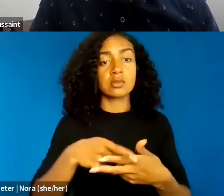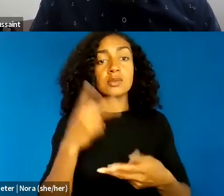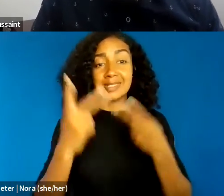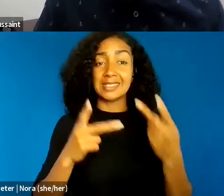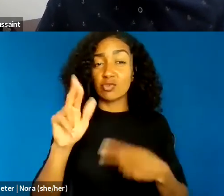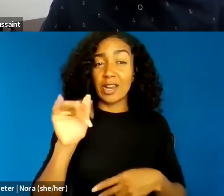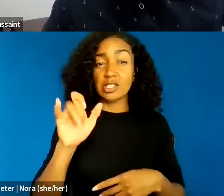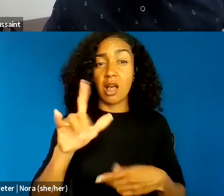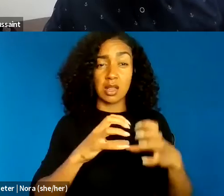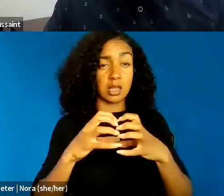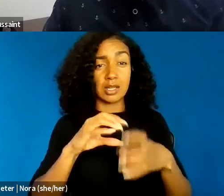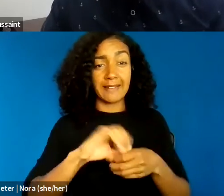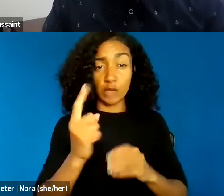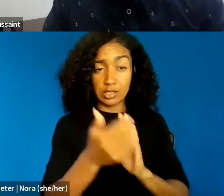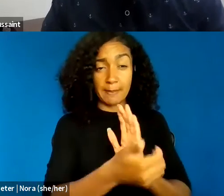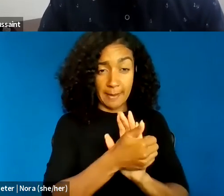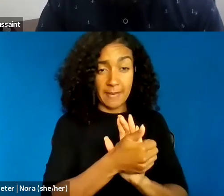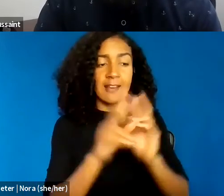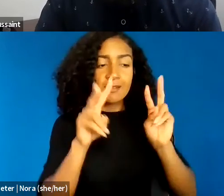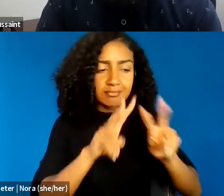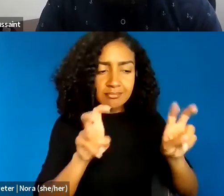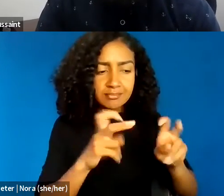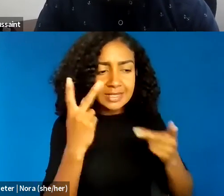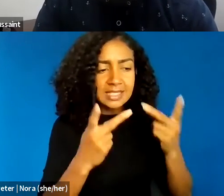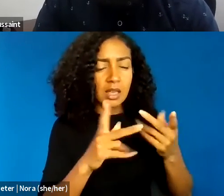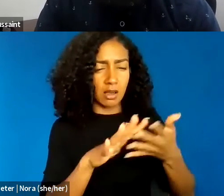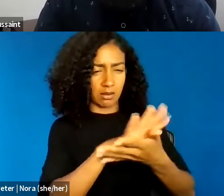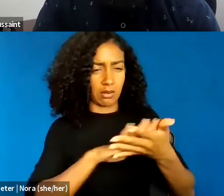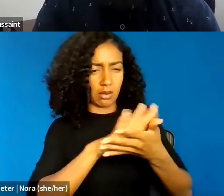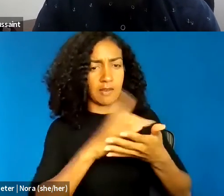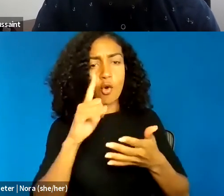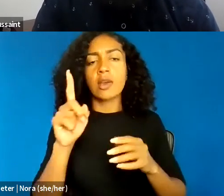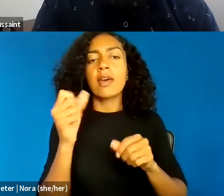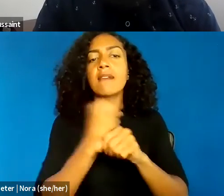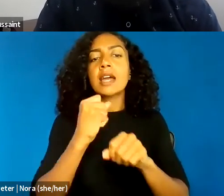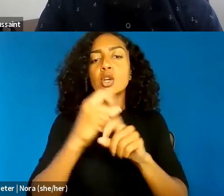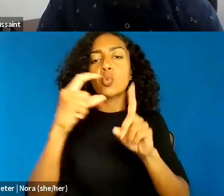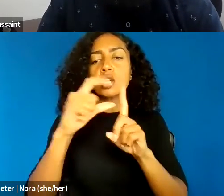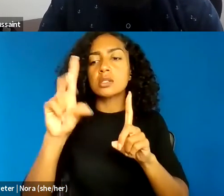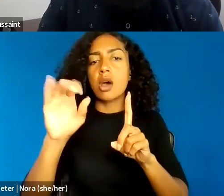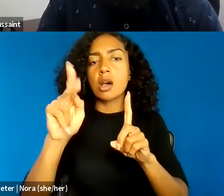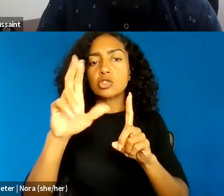focusing here on ambiguities in the fighting words doctrine perpetuate the racially-biased, aggressive,